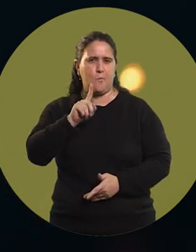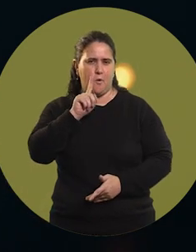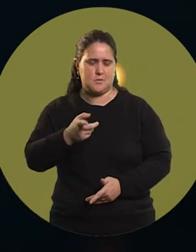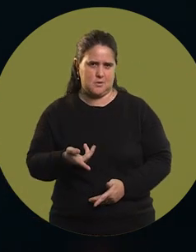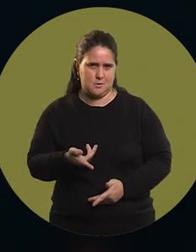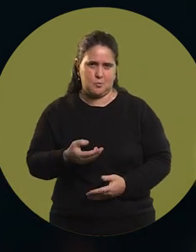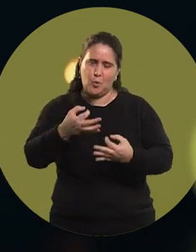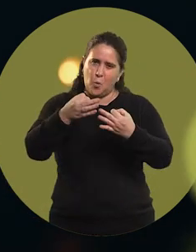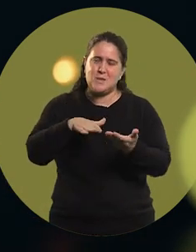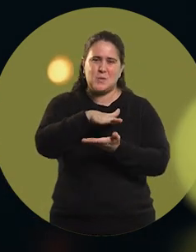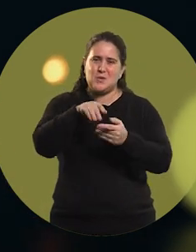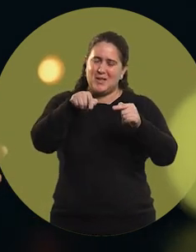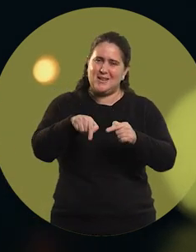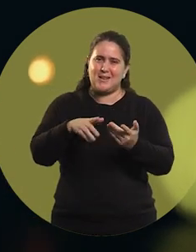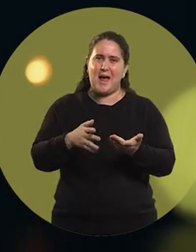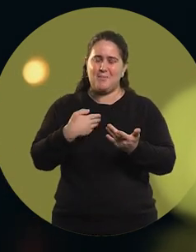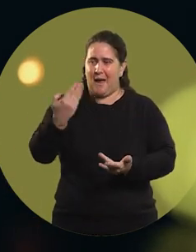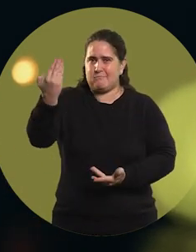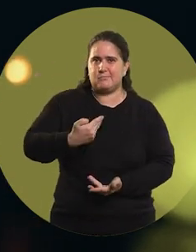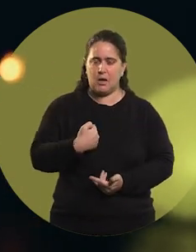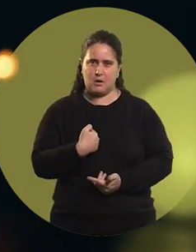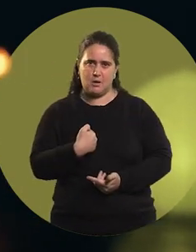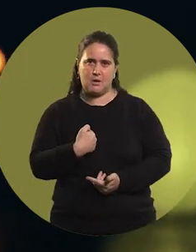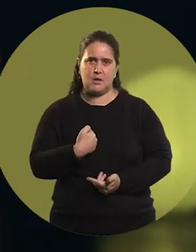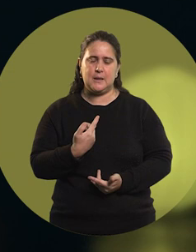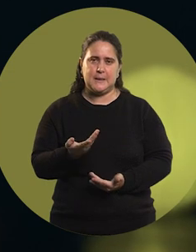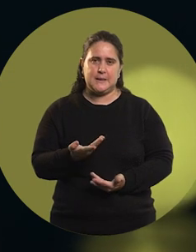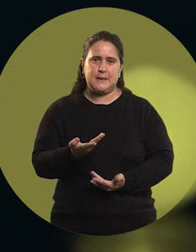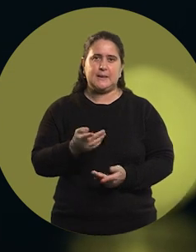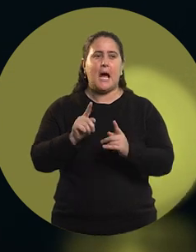because the same situation for which they penalized me,